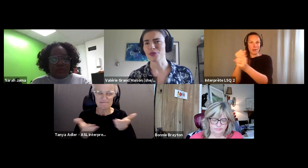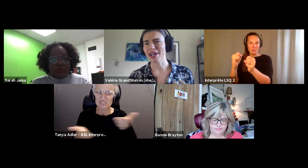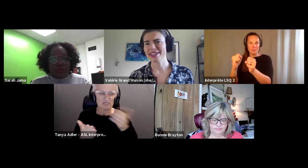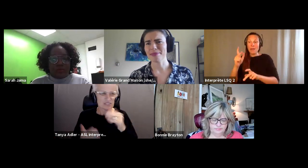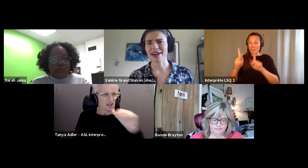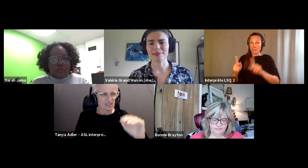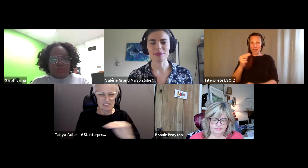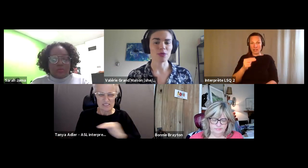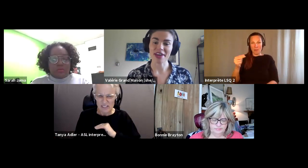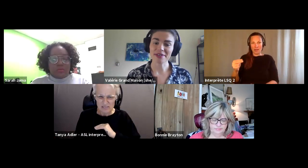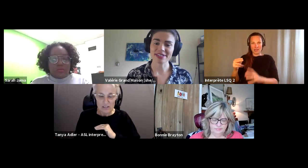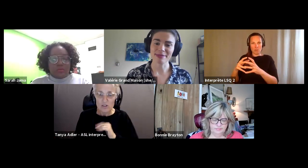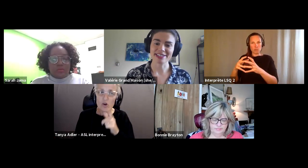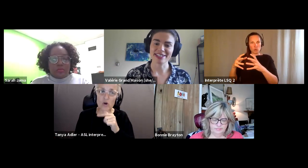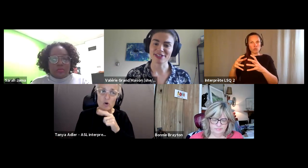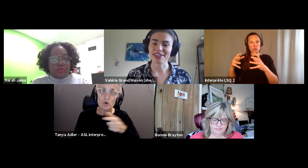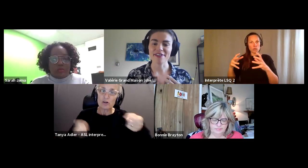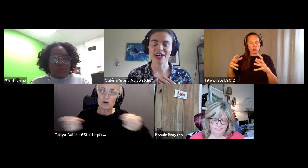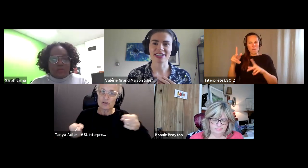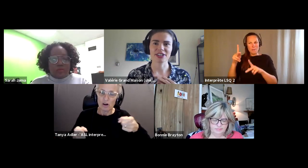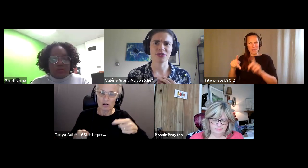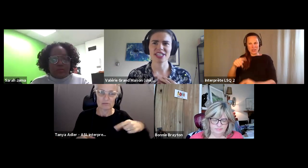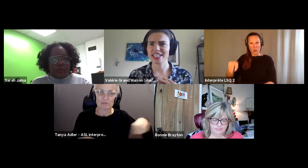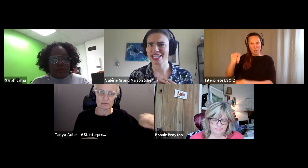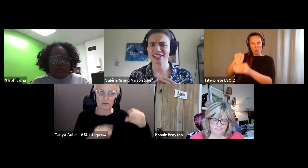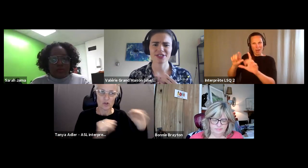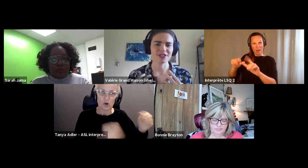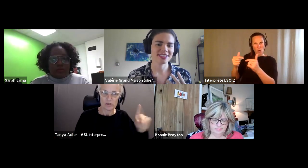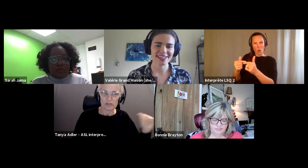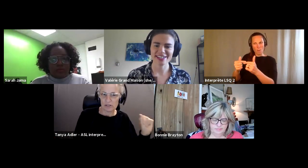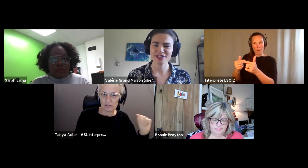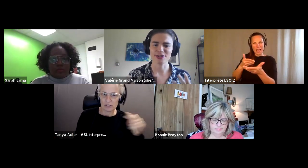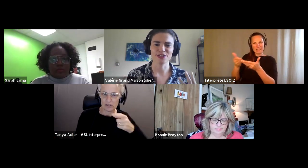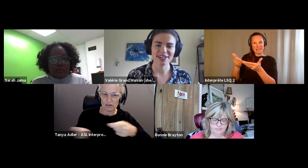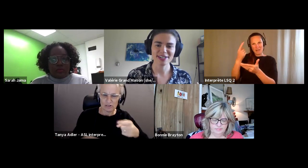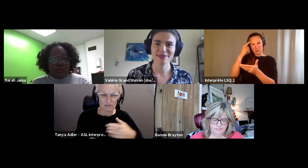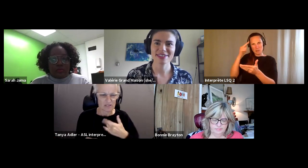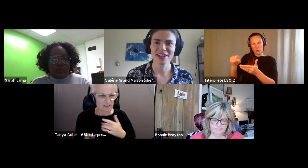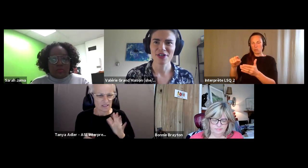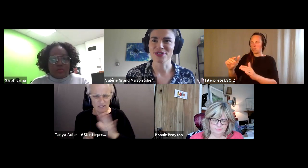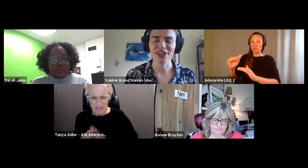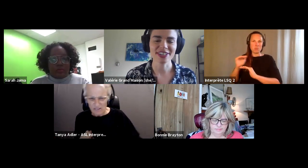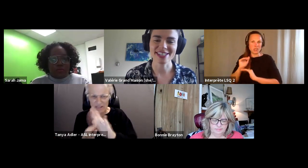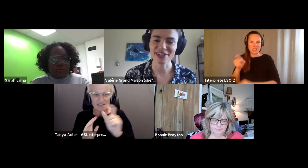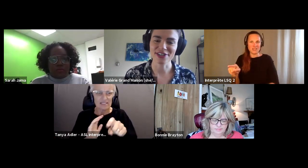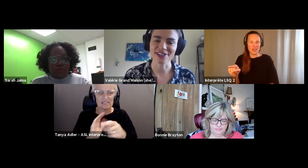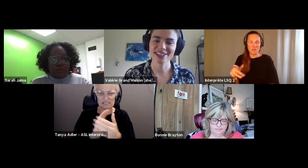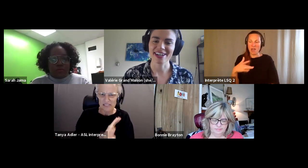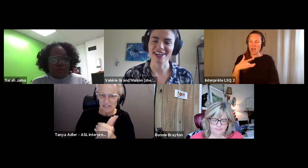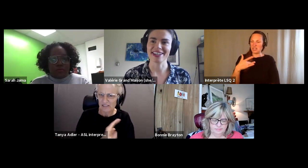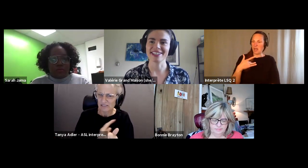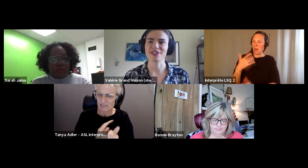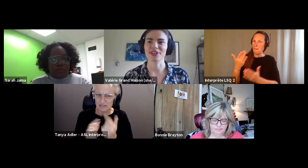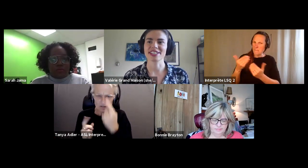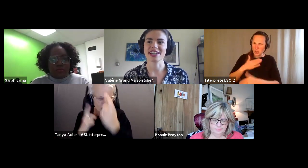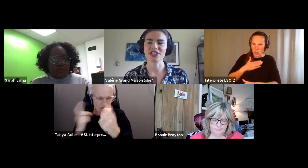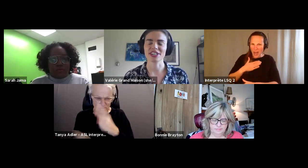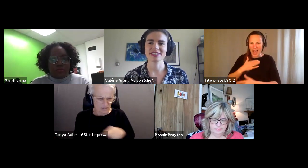Valérie Grand’Maison (she/elle): Were ran by people without disabilities, so they felt like their needs are skills their dreams you're not considered in these organization.